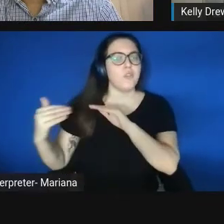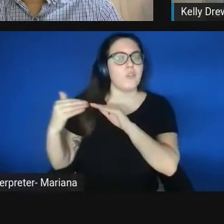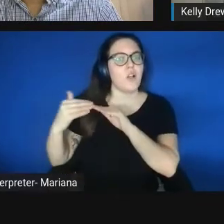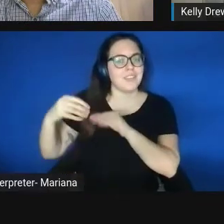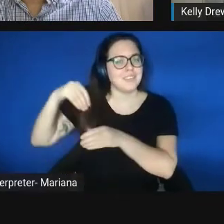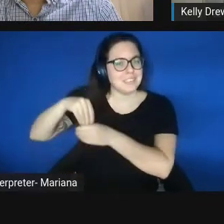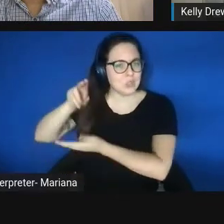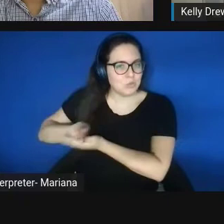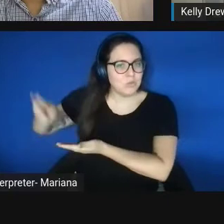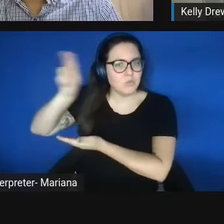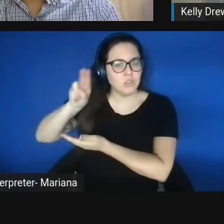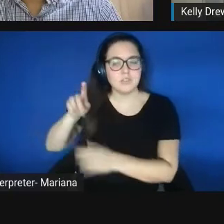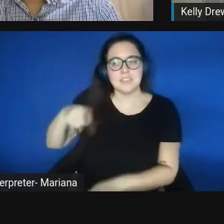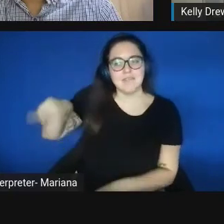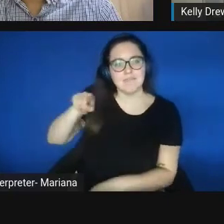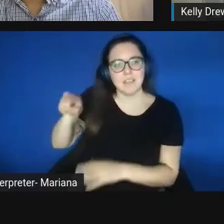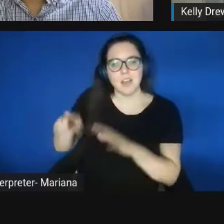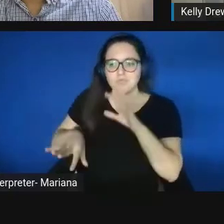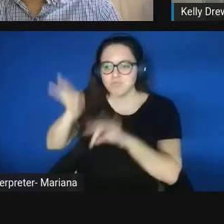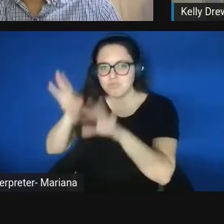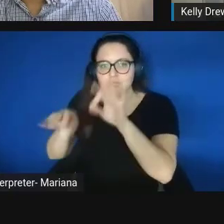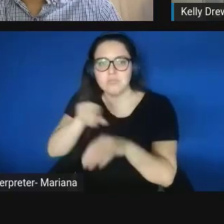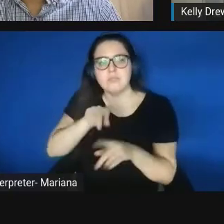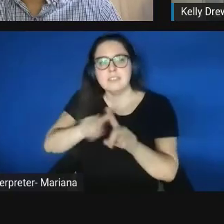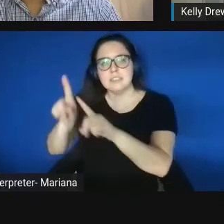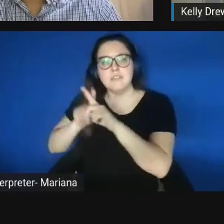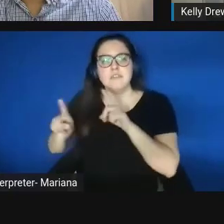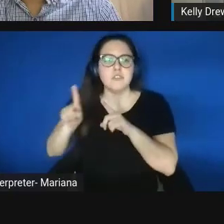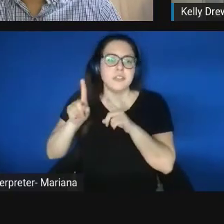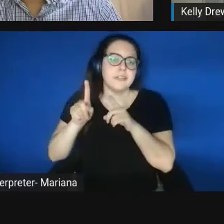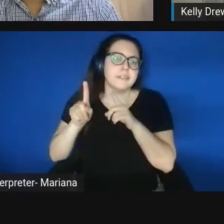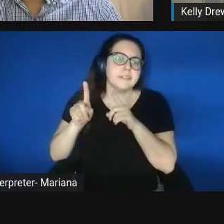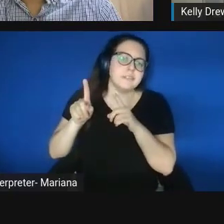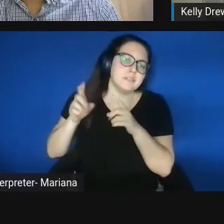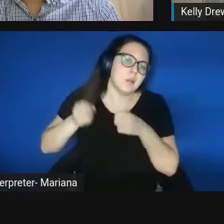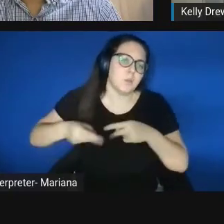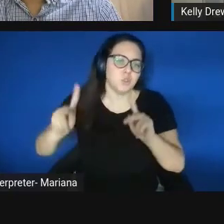who found opportunities through commercialization avenues.